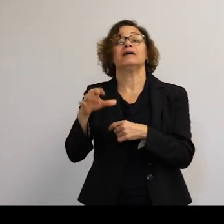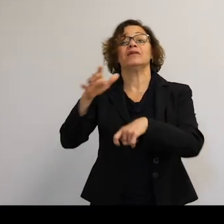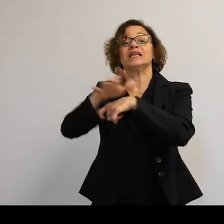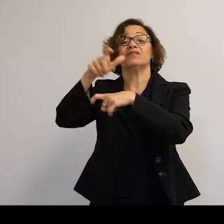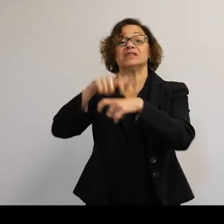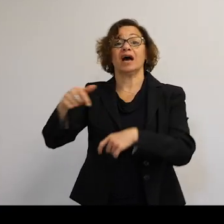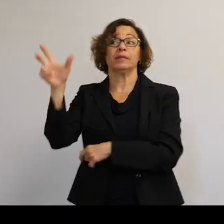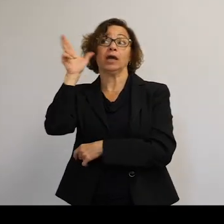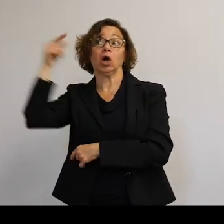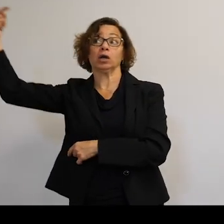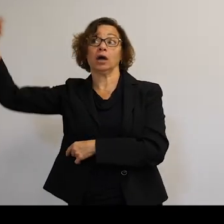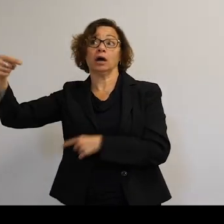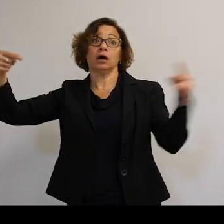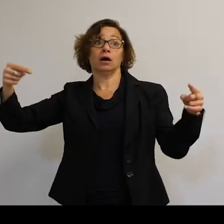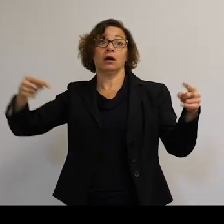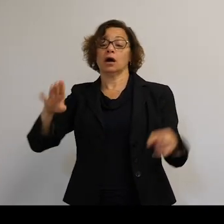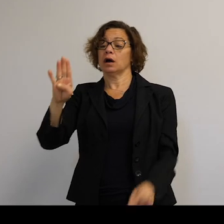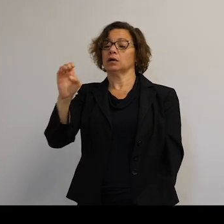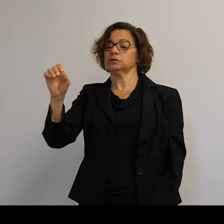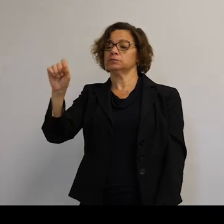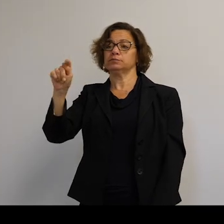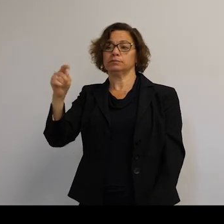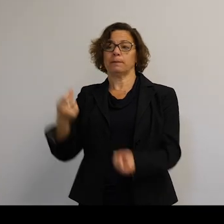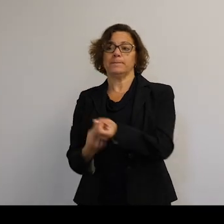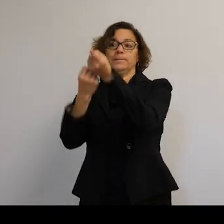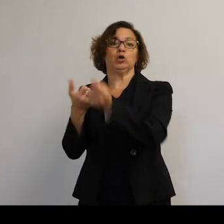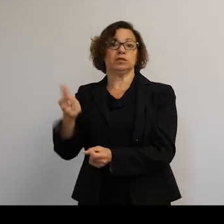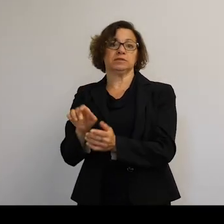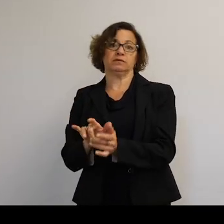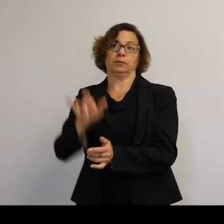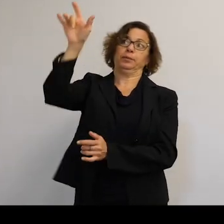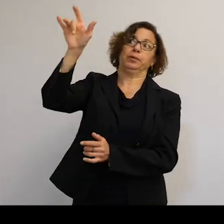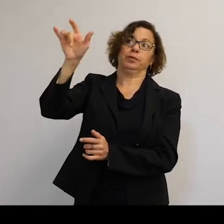they'll do a small boost to get out of the way and hope they don't go into the path of something else.